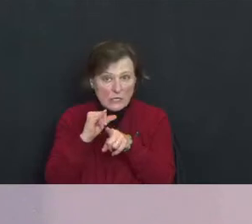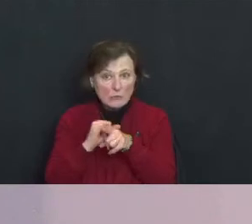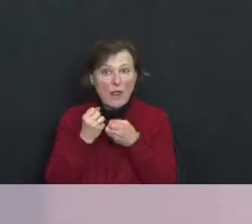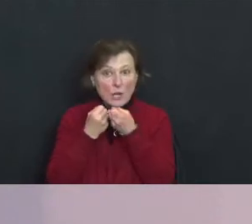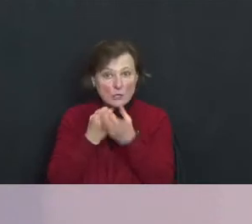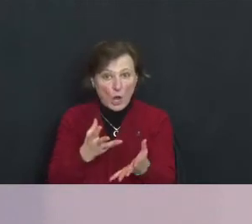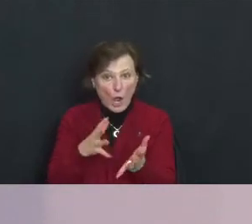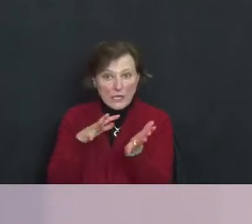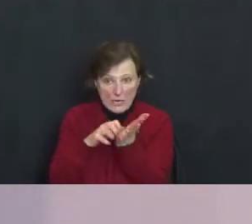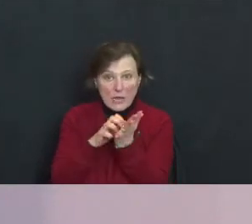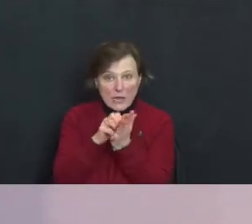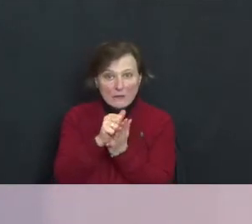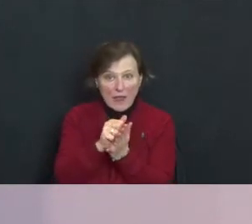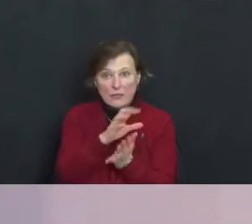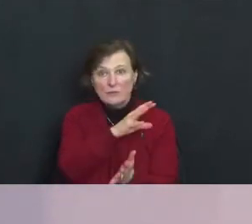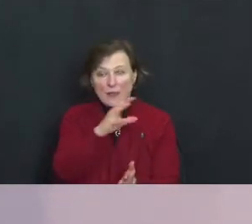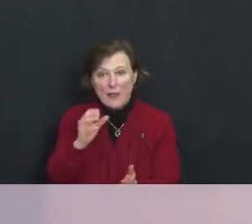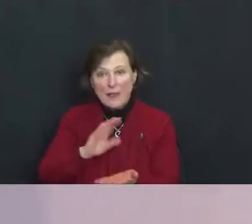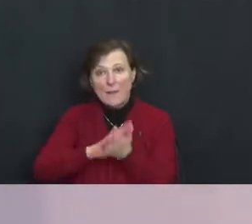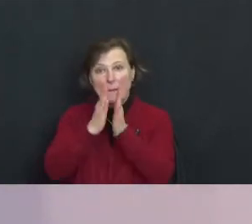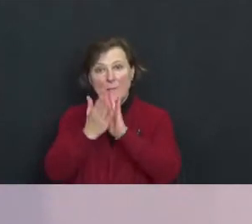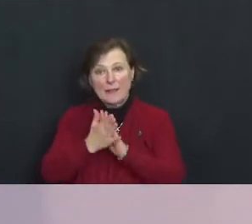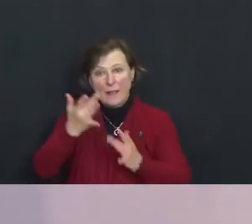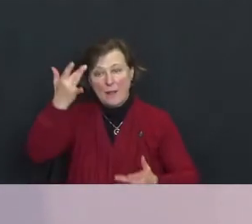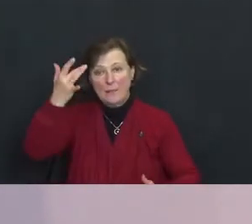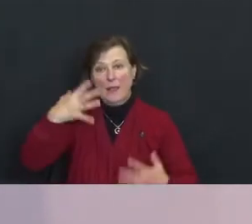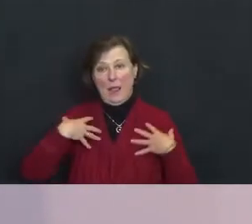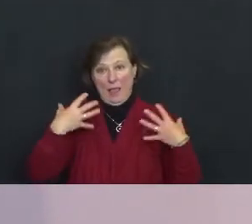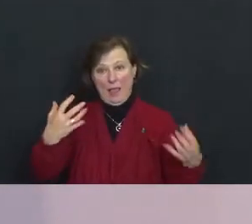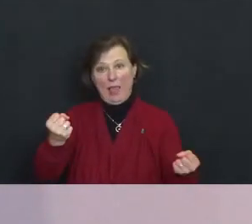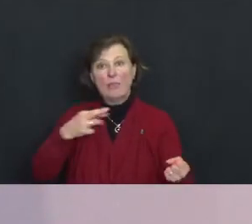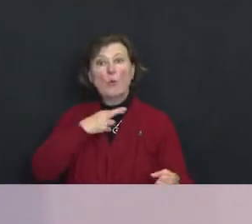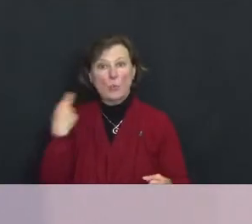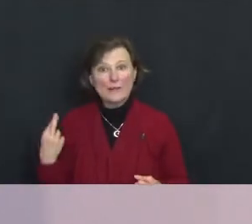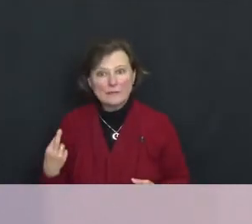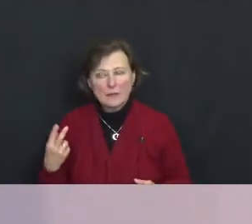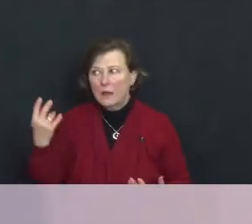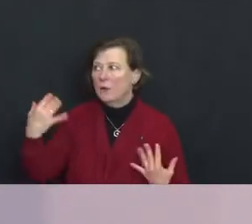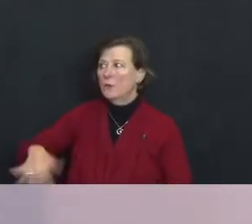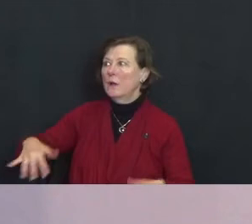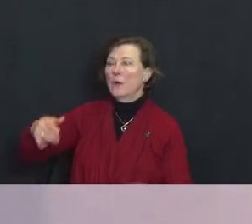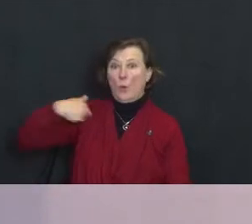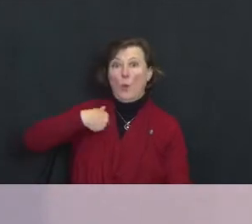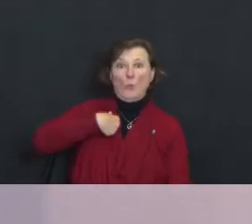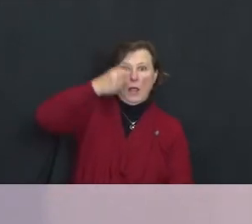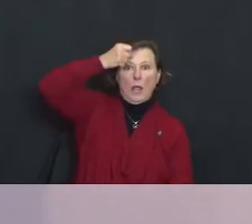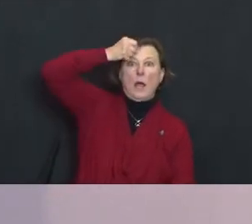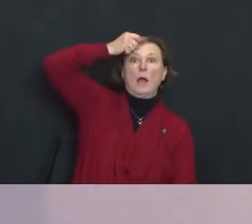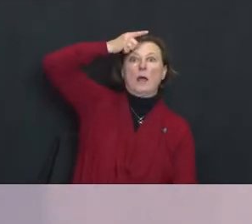is therefore a health risk. When we finally got it, the tobacco companies weren't too happy about this but eventually